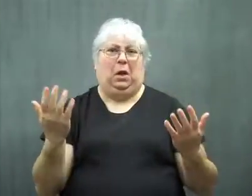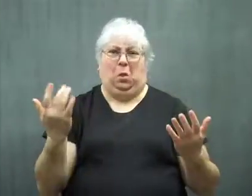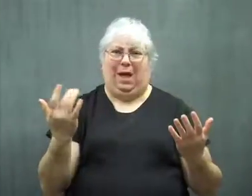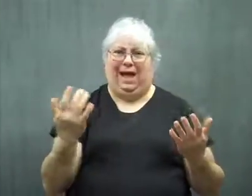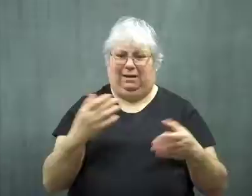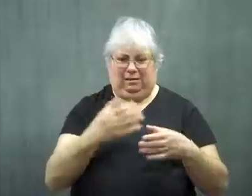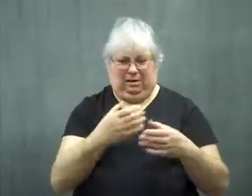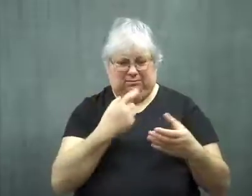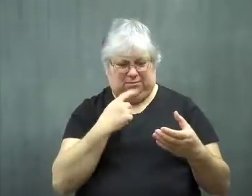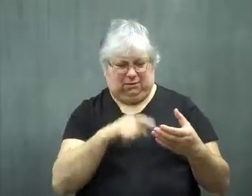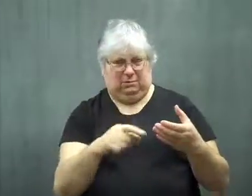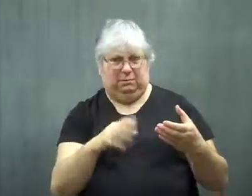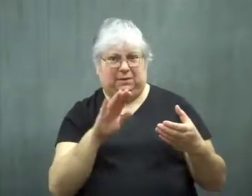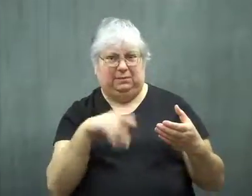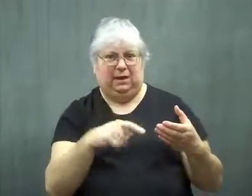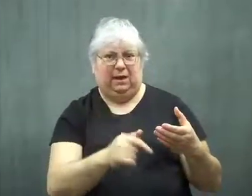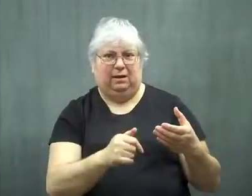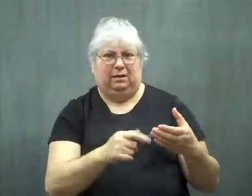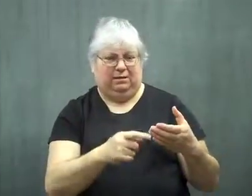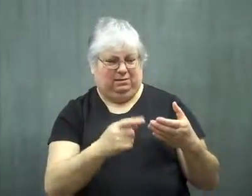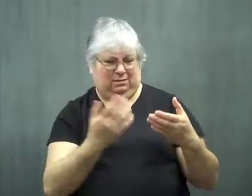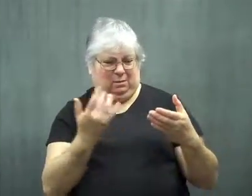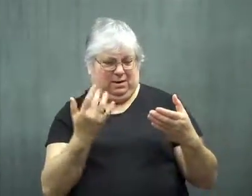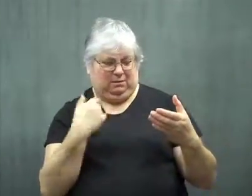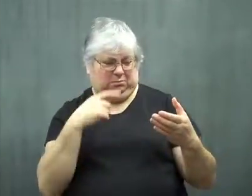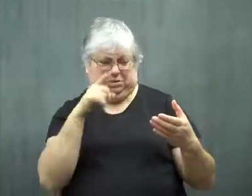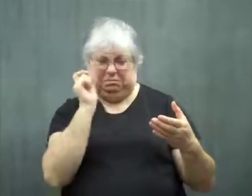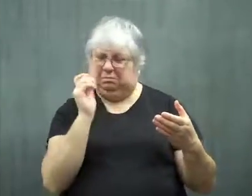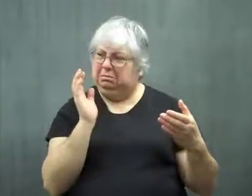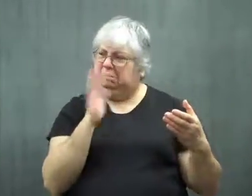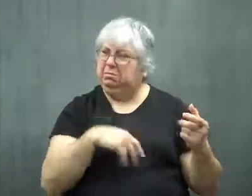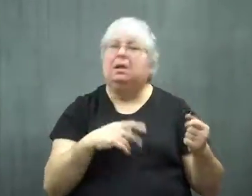I didn't understand why the can mentioned BPA.